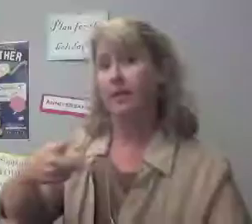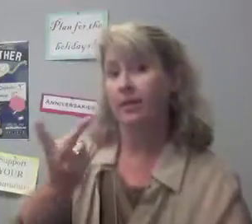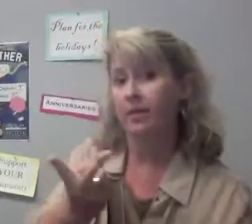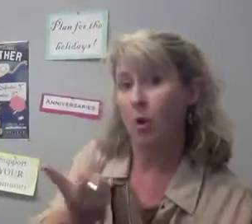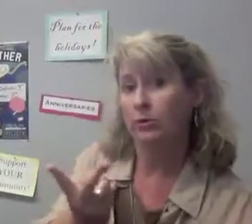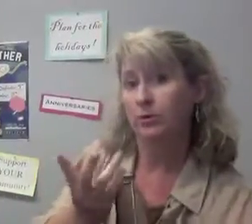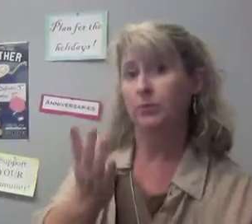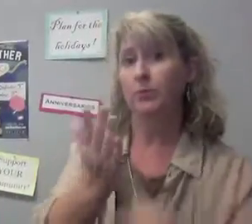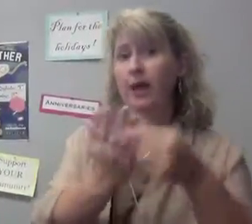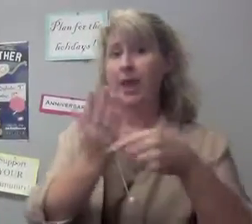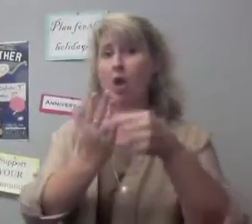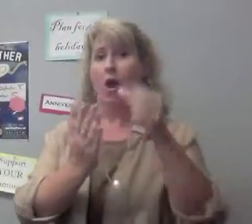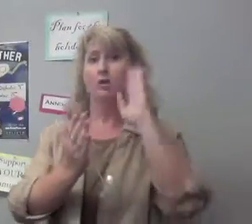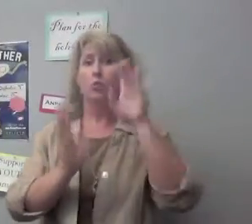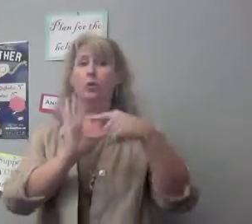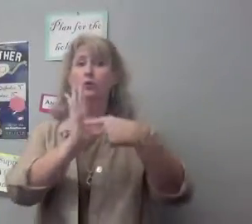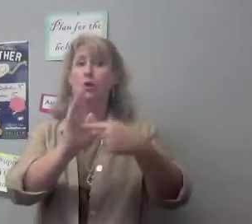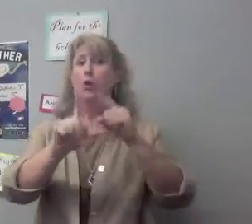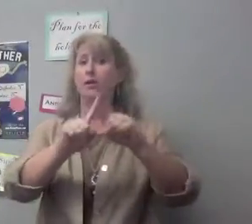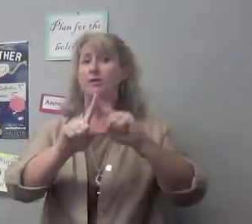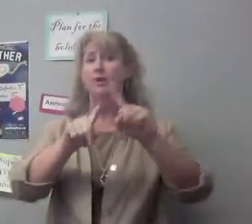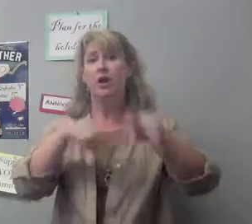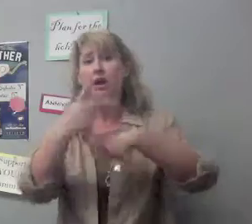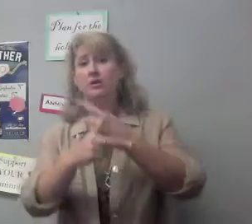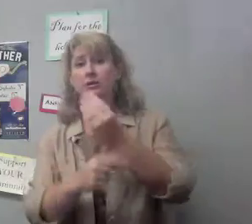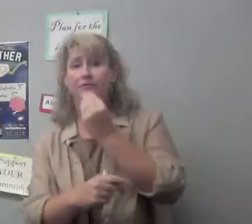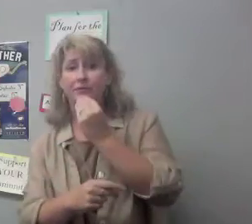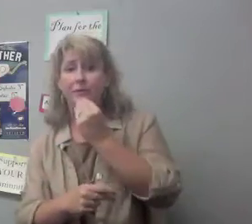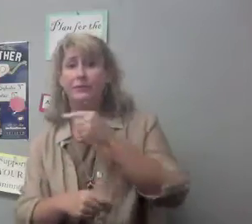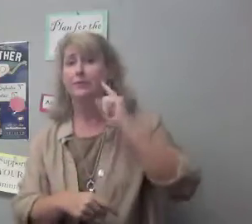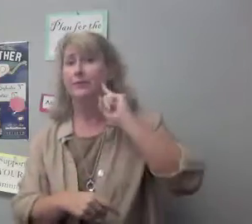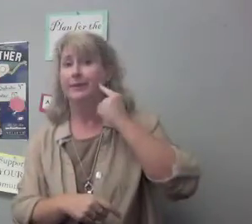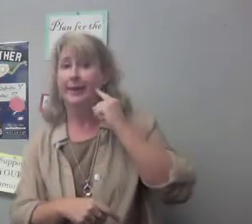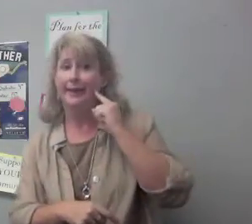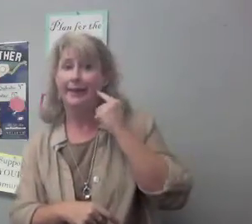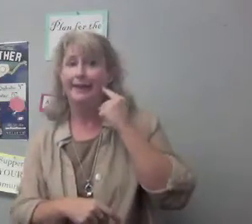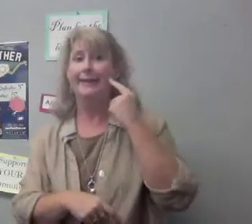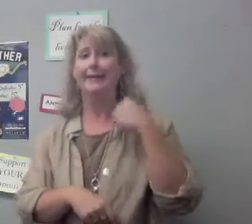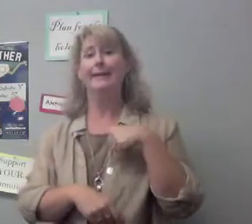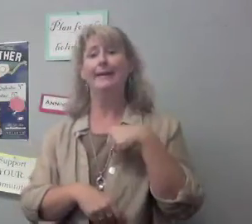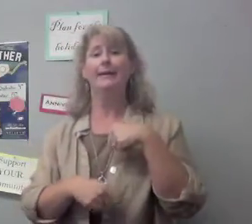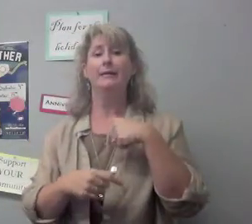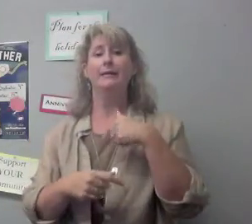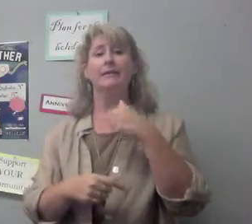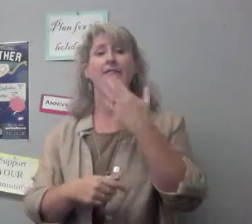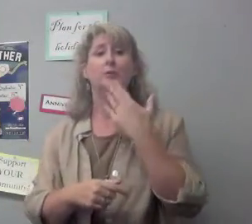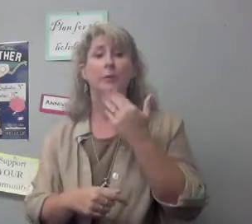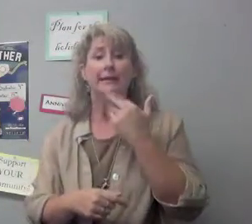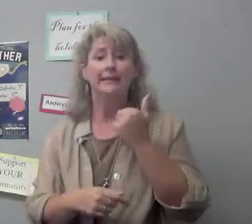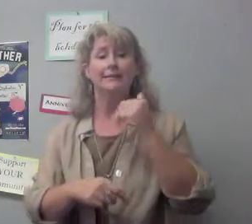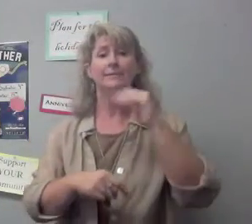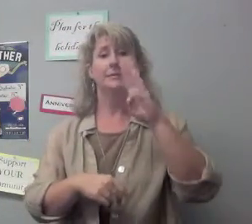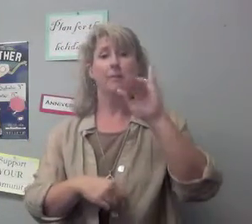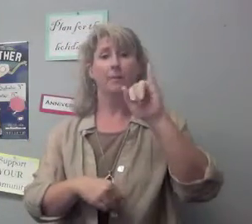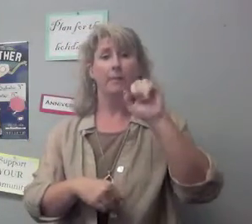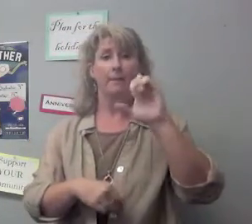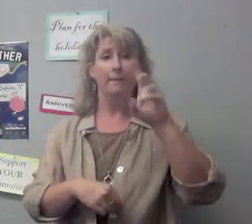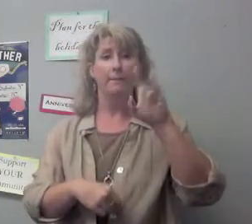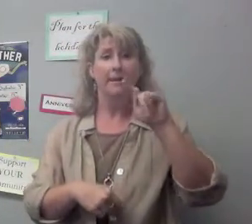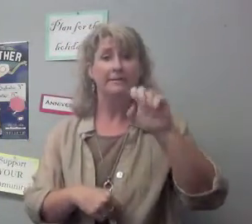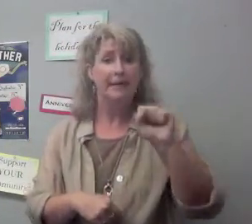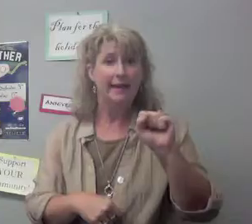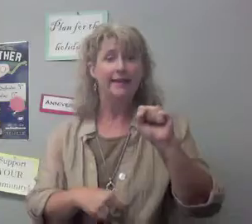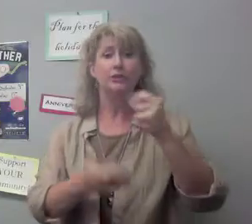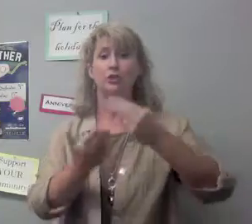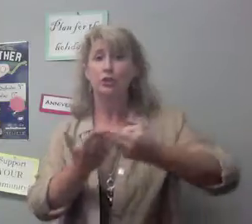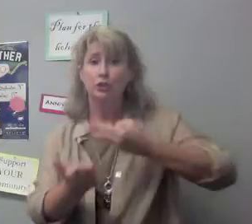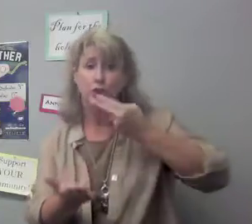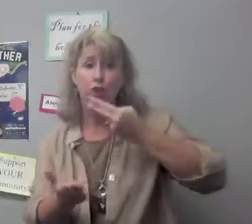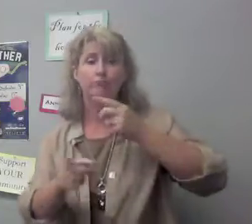Those two will show different kinds of food, candy, sweets, biscuits, soups,